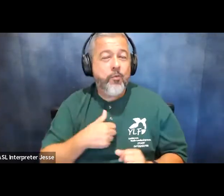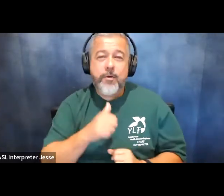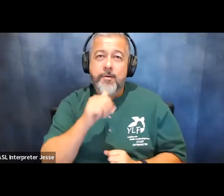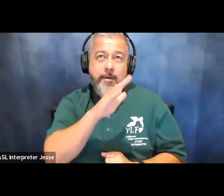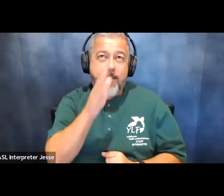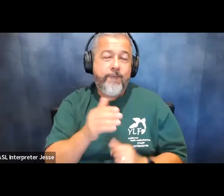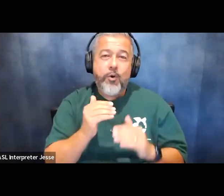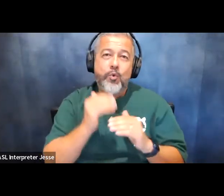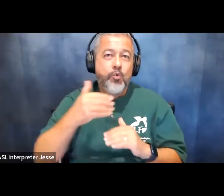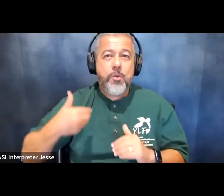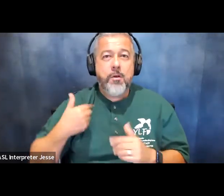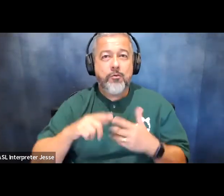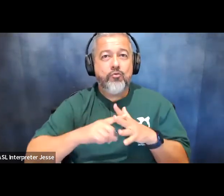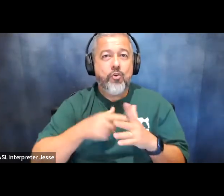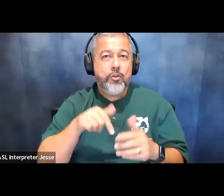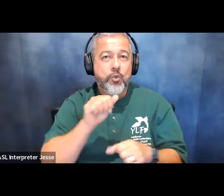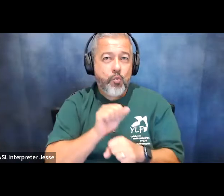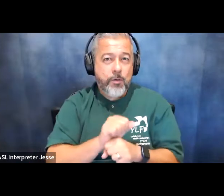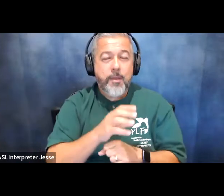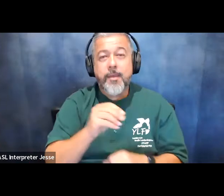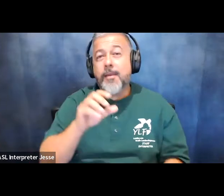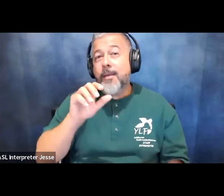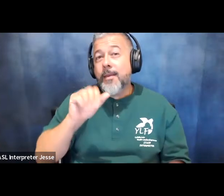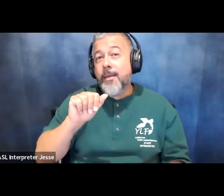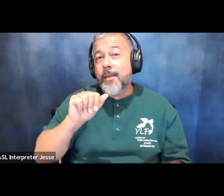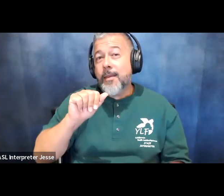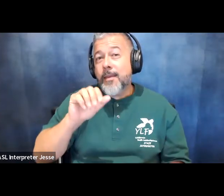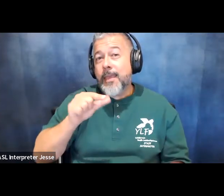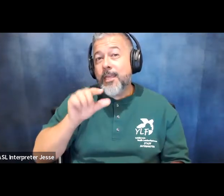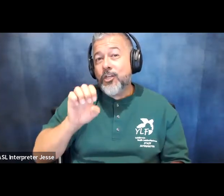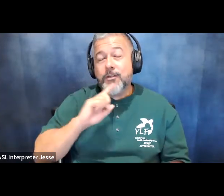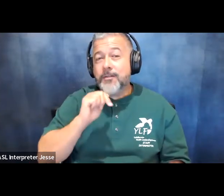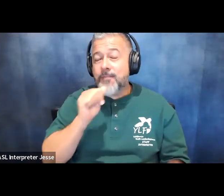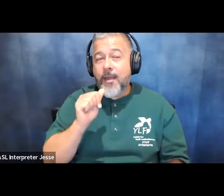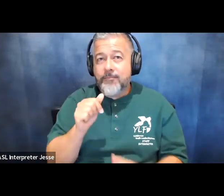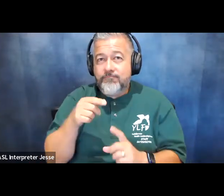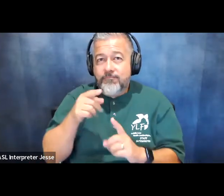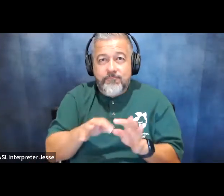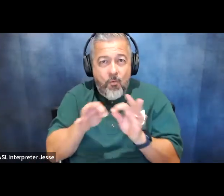to start this work you know age is not a factor so no matter how old you are whether you are 15 and